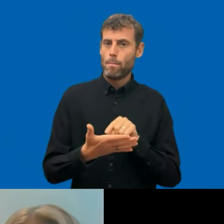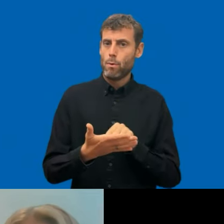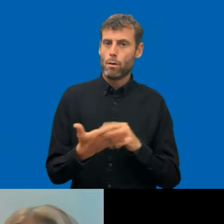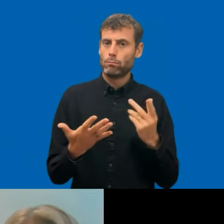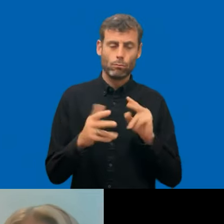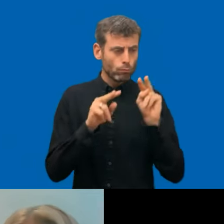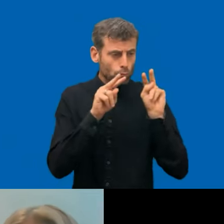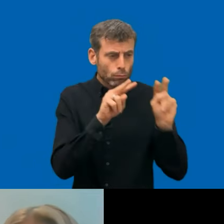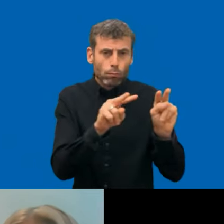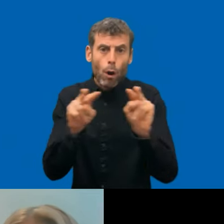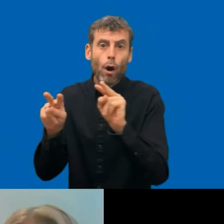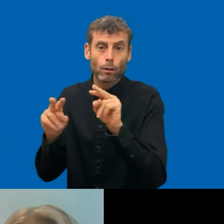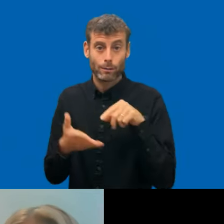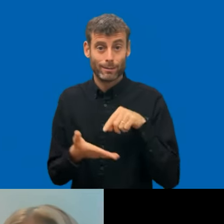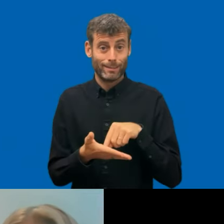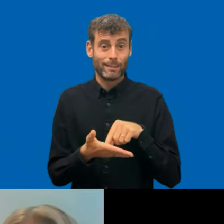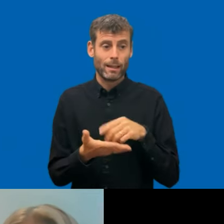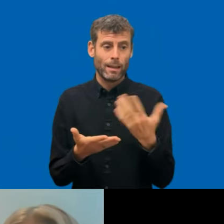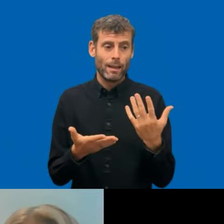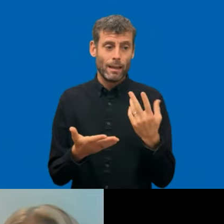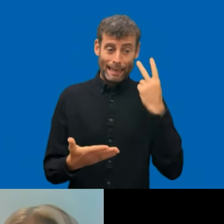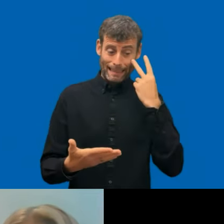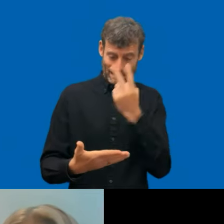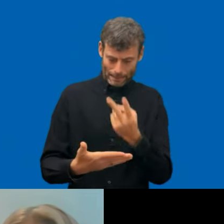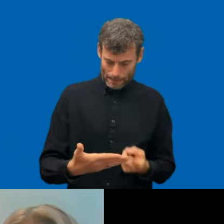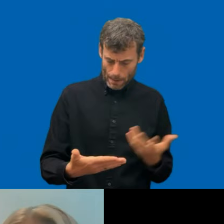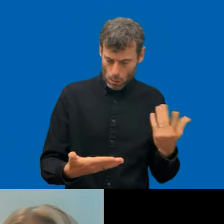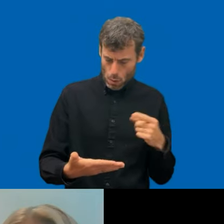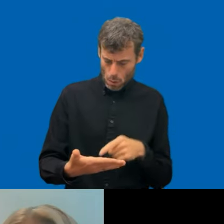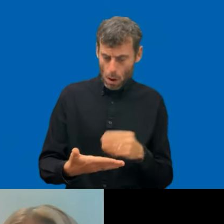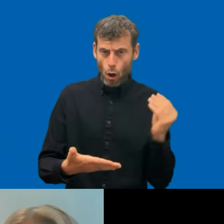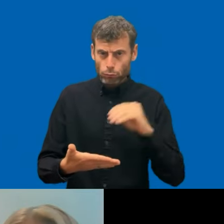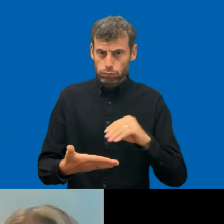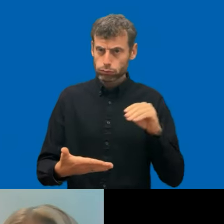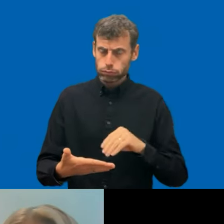perspective that it's not done so far. First when we have to start doing this it was like